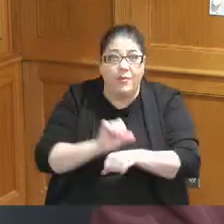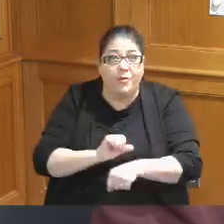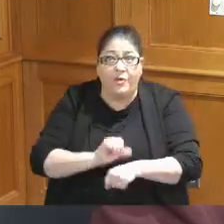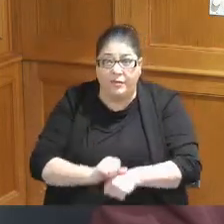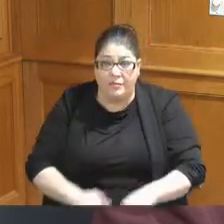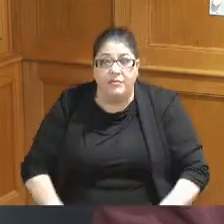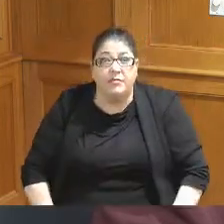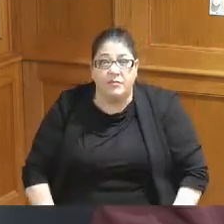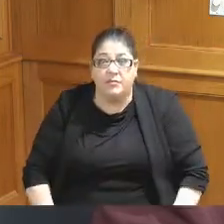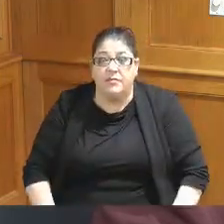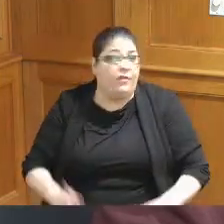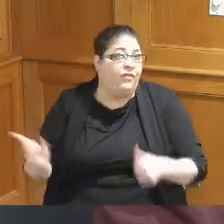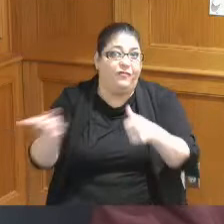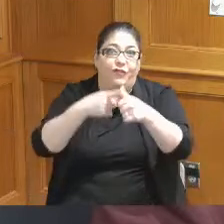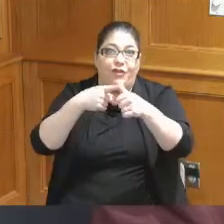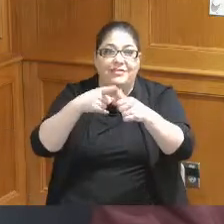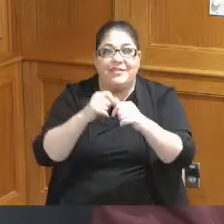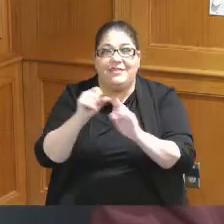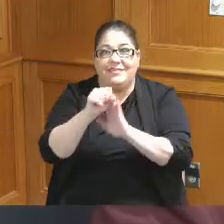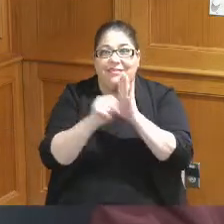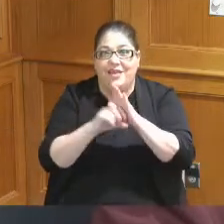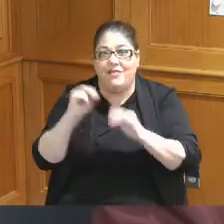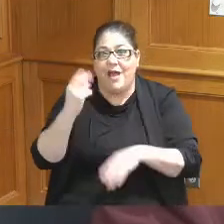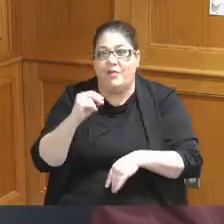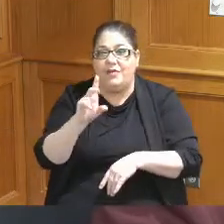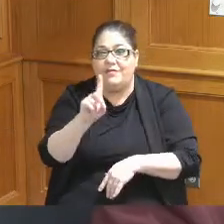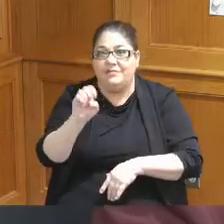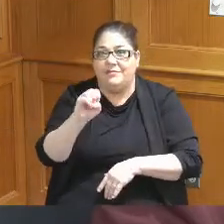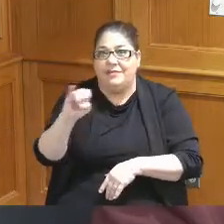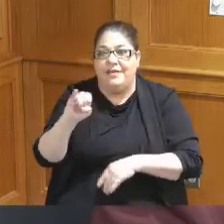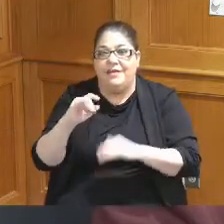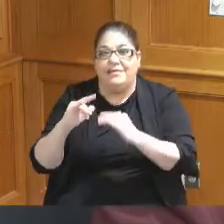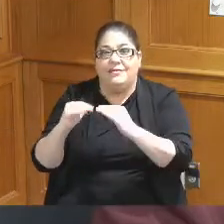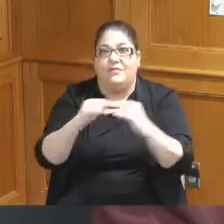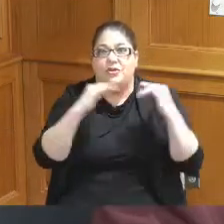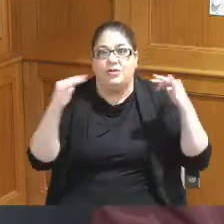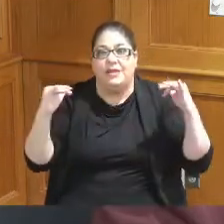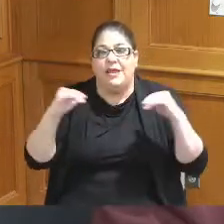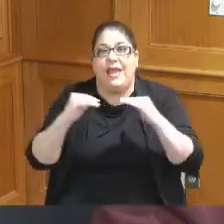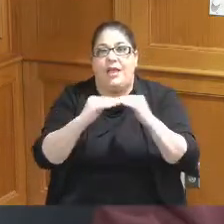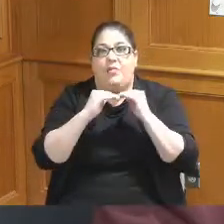being the first in Ohio to have a diversity Equity inclusion consultant is awesome